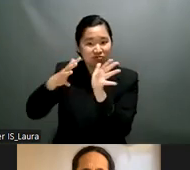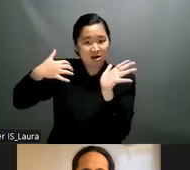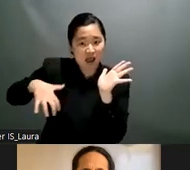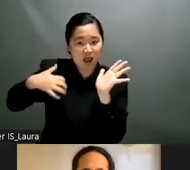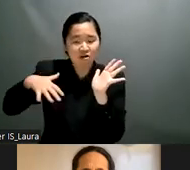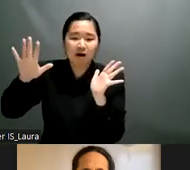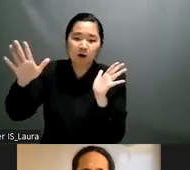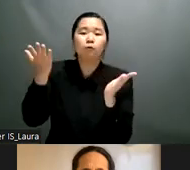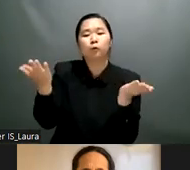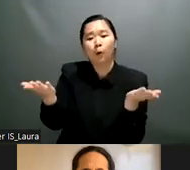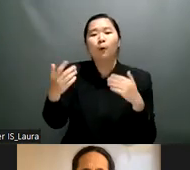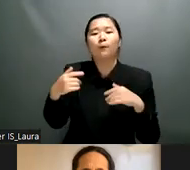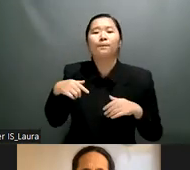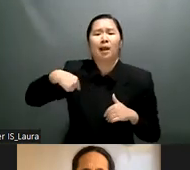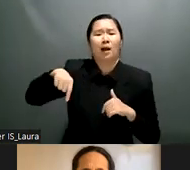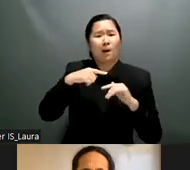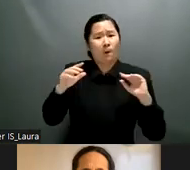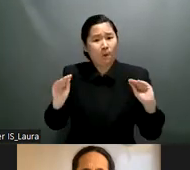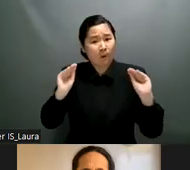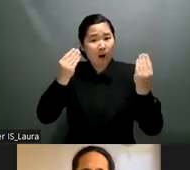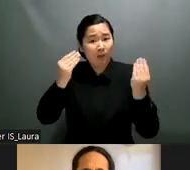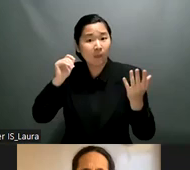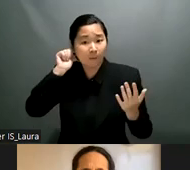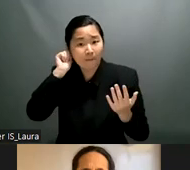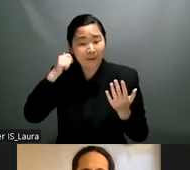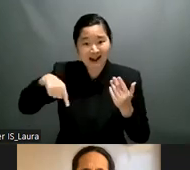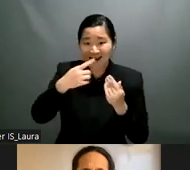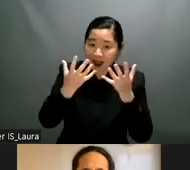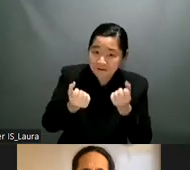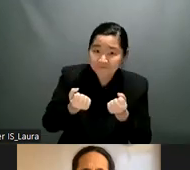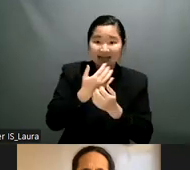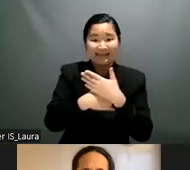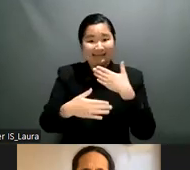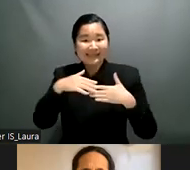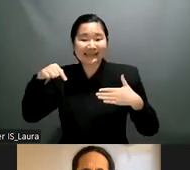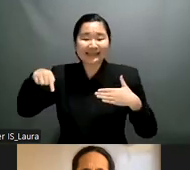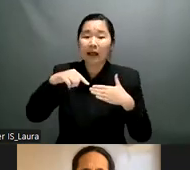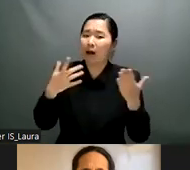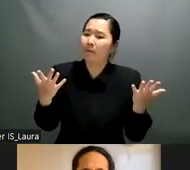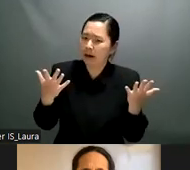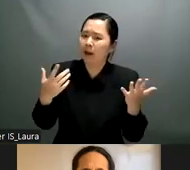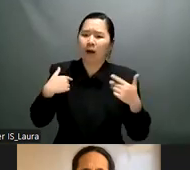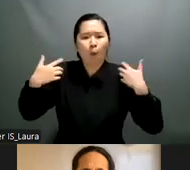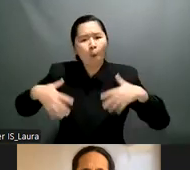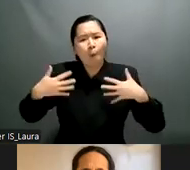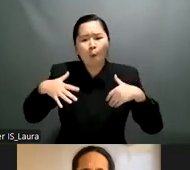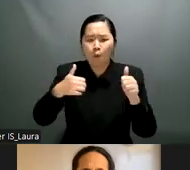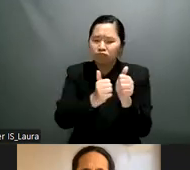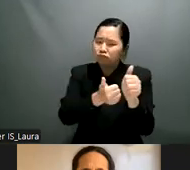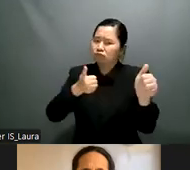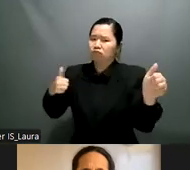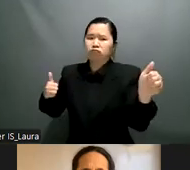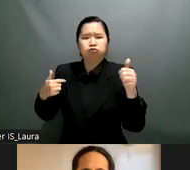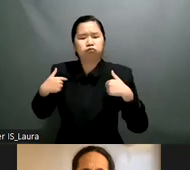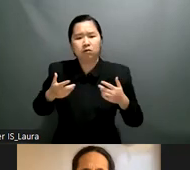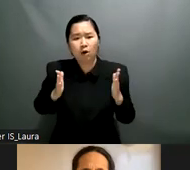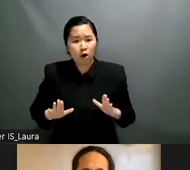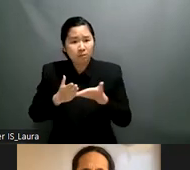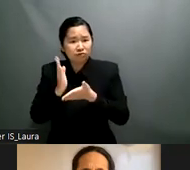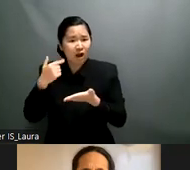of that women so in lucifer we try to make these uh things visible to shed light on them